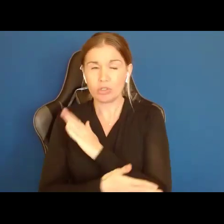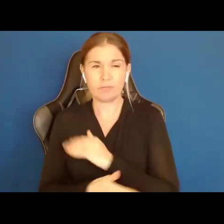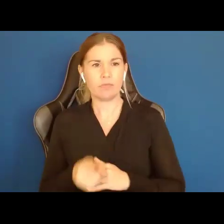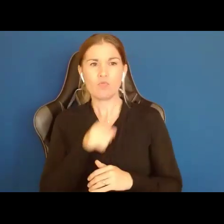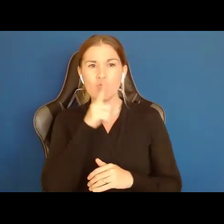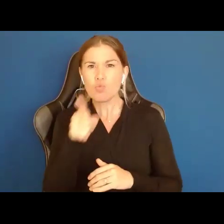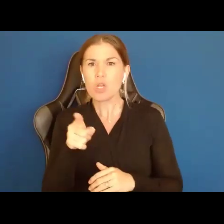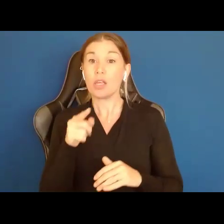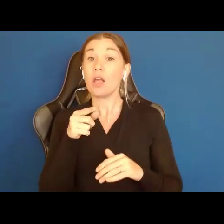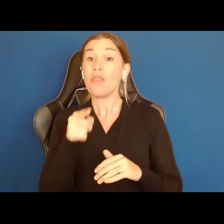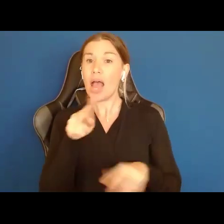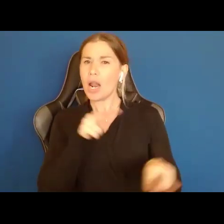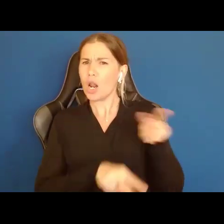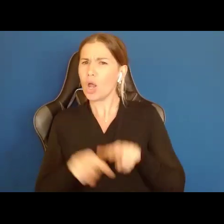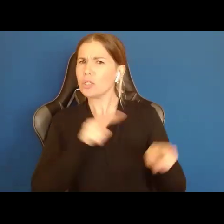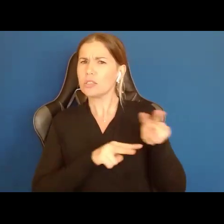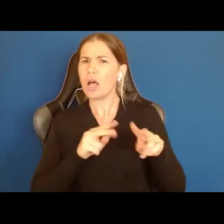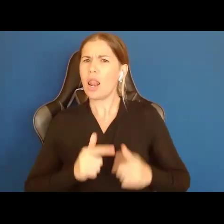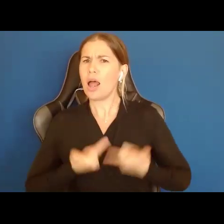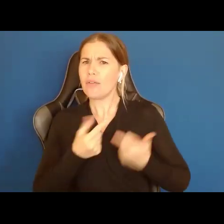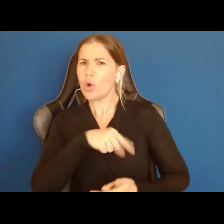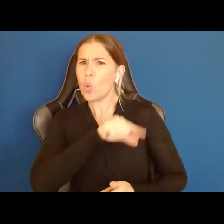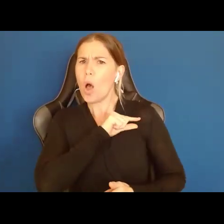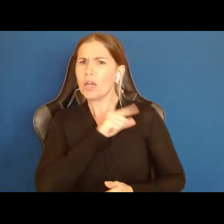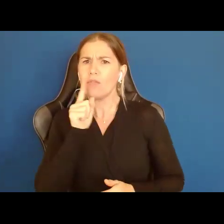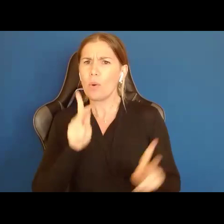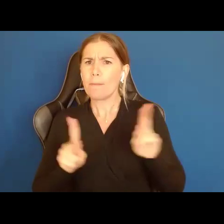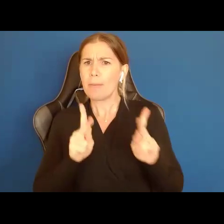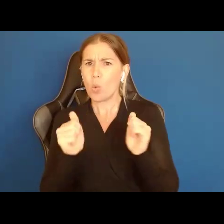for people with Intellectual and Developmental Disabilities. It is, again, an apples to apples